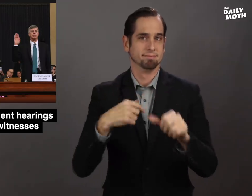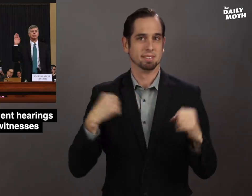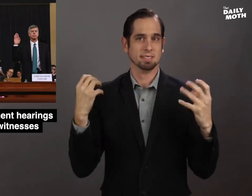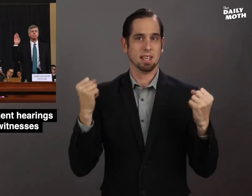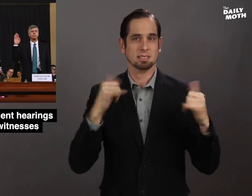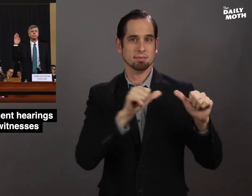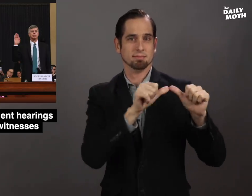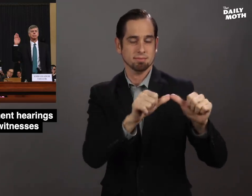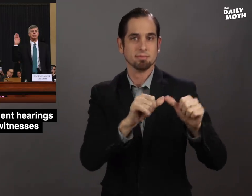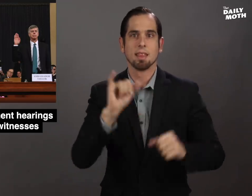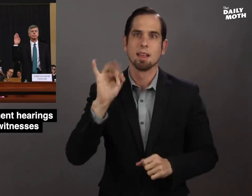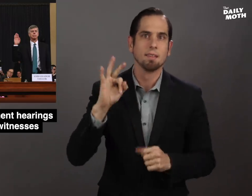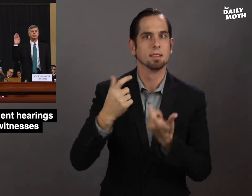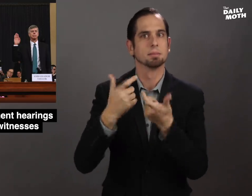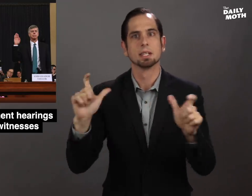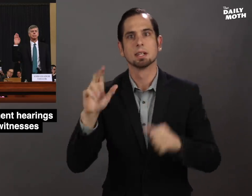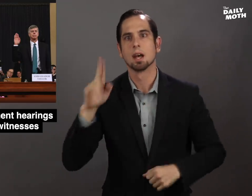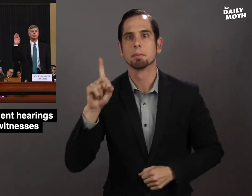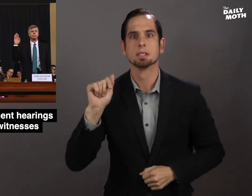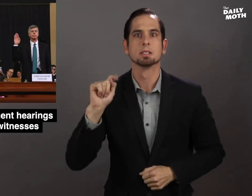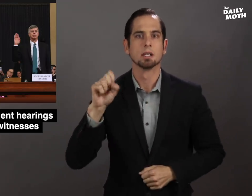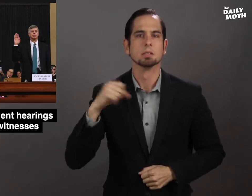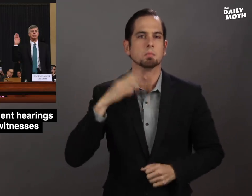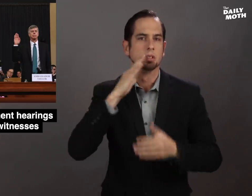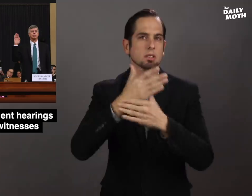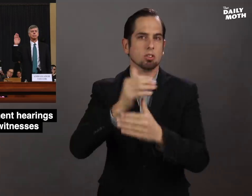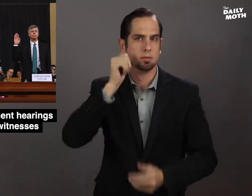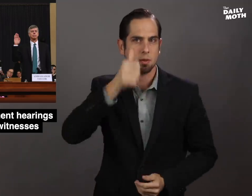I'm signing this news, so if there are major updates, I'll be sharing them tomorrow.